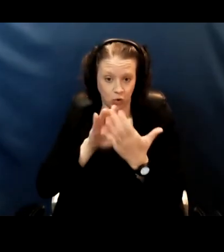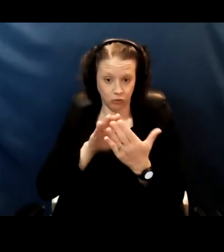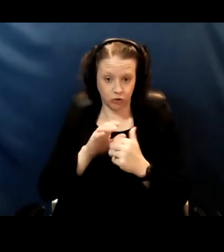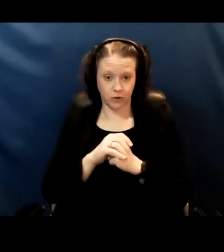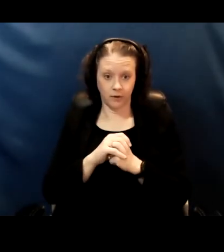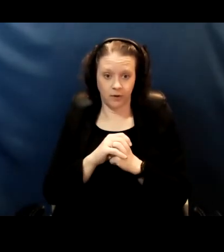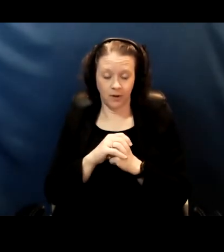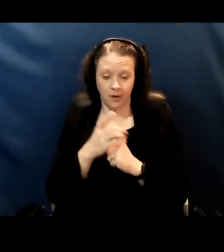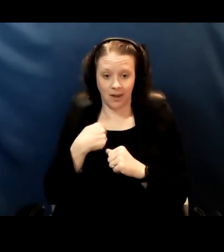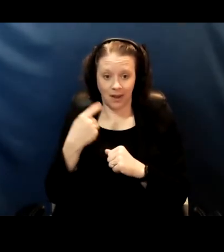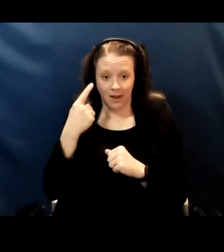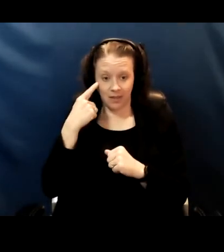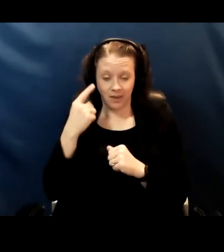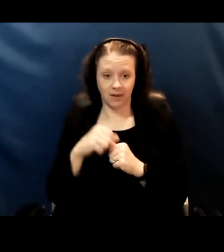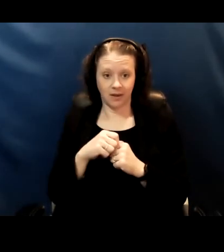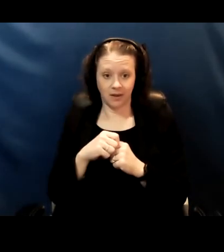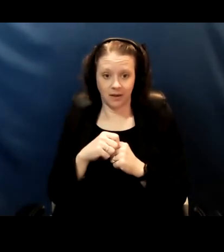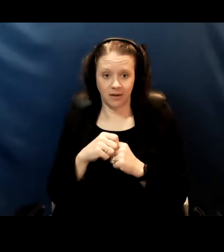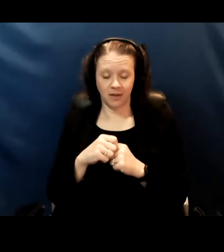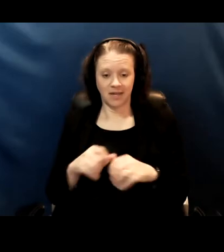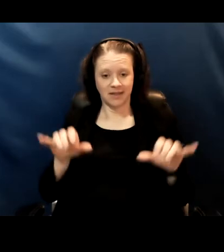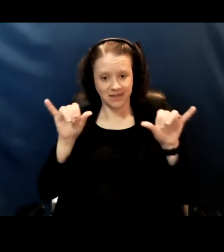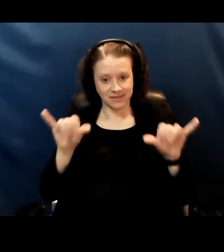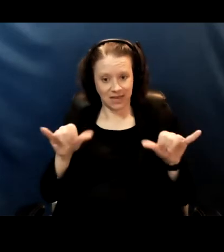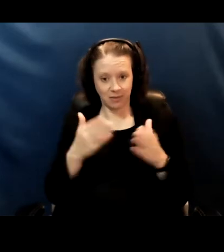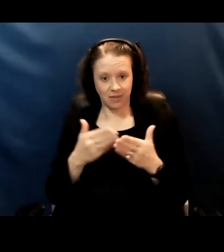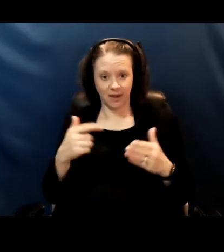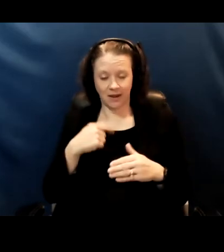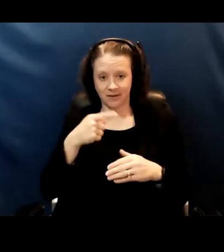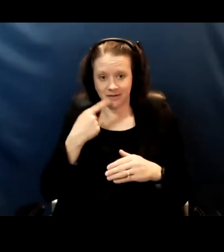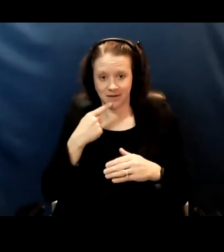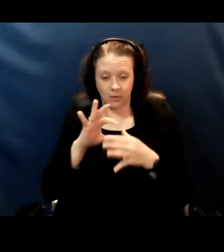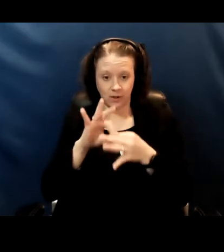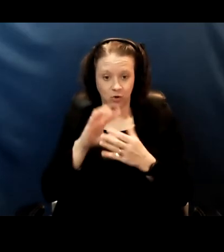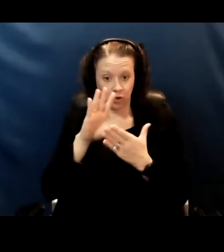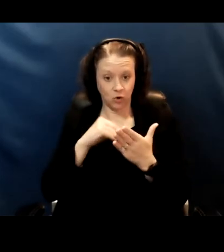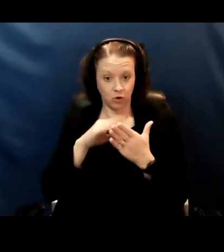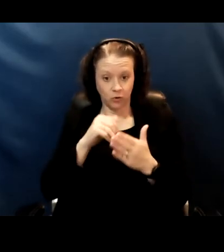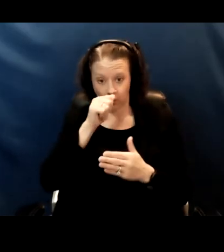I think that the same thing that I say around learning to tolerate masks